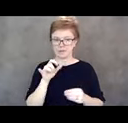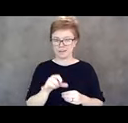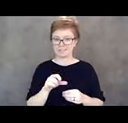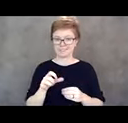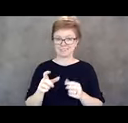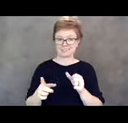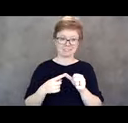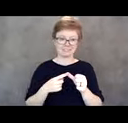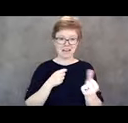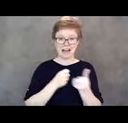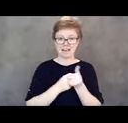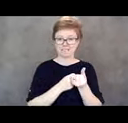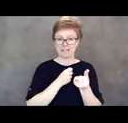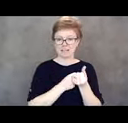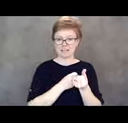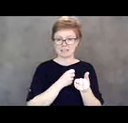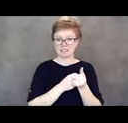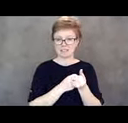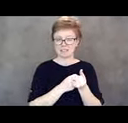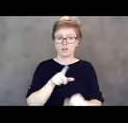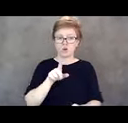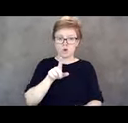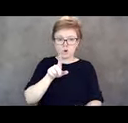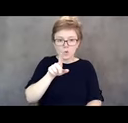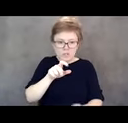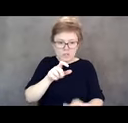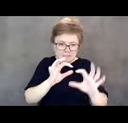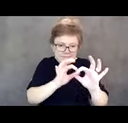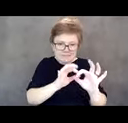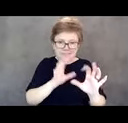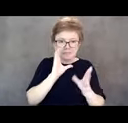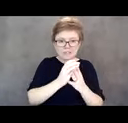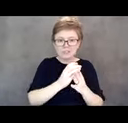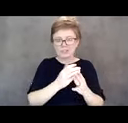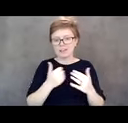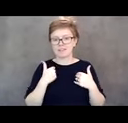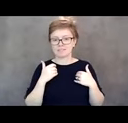We should've had a little logo to say advocate and it might’ve said family or friends or whoever.